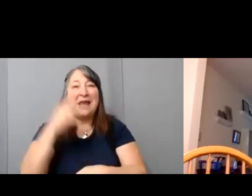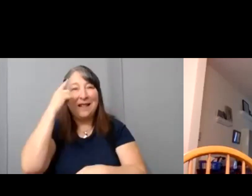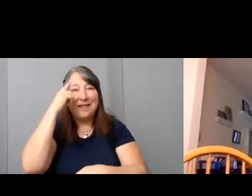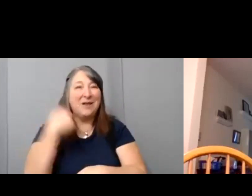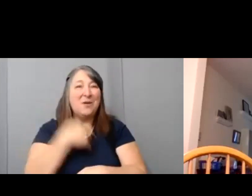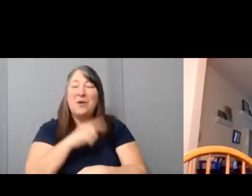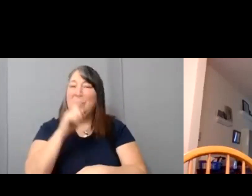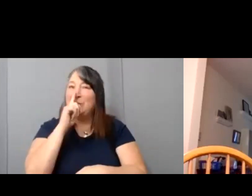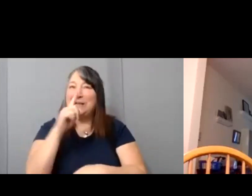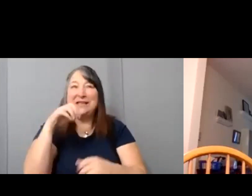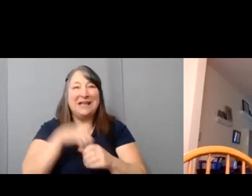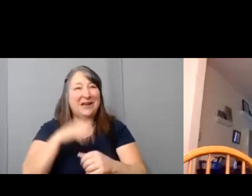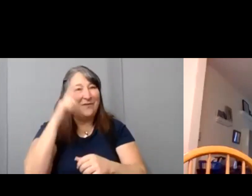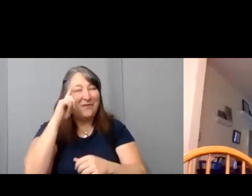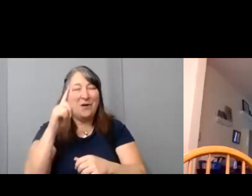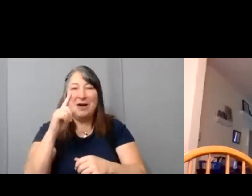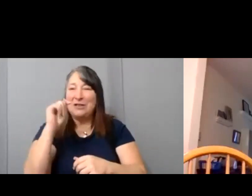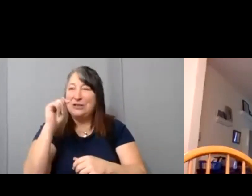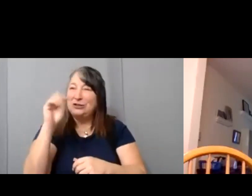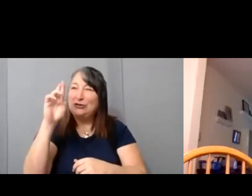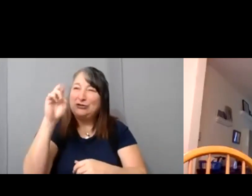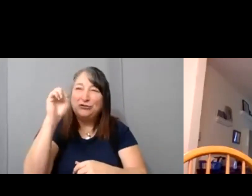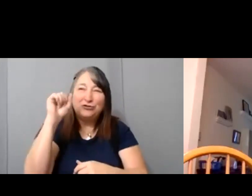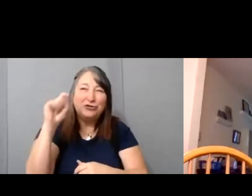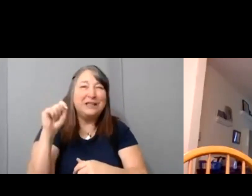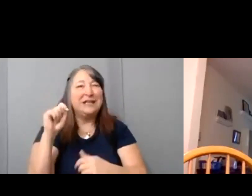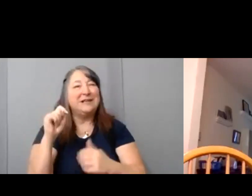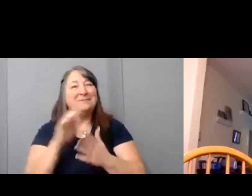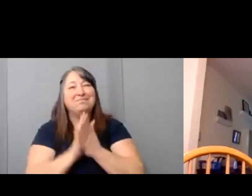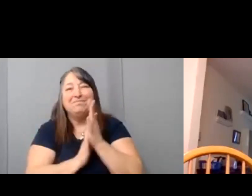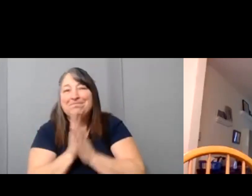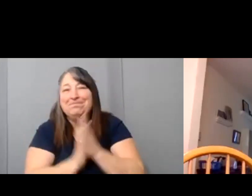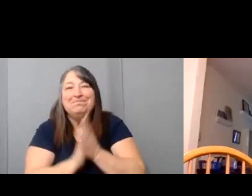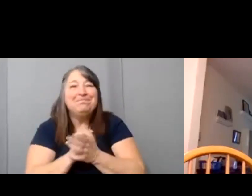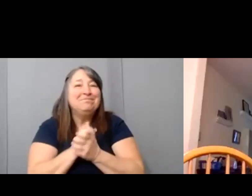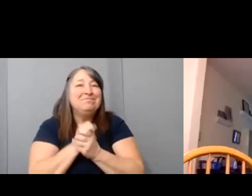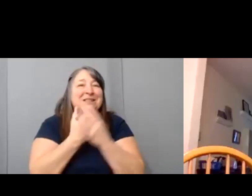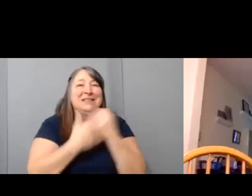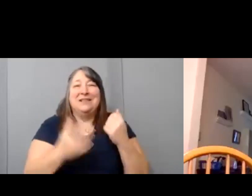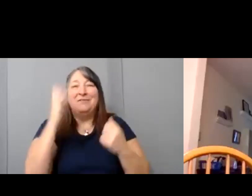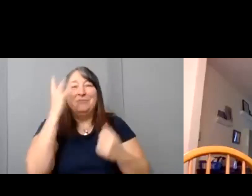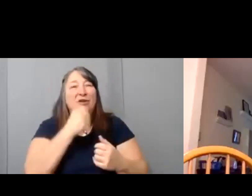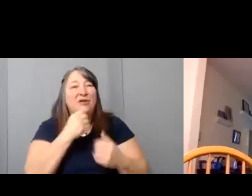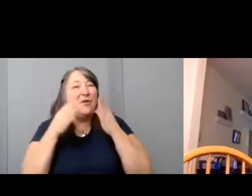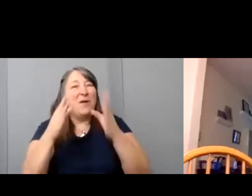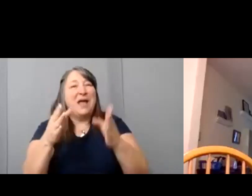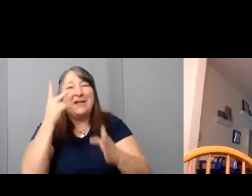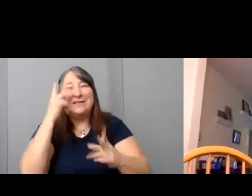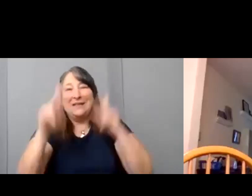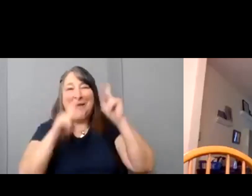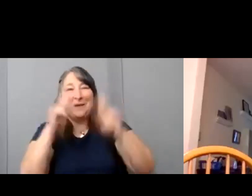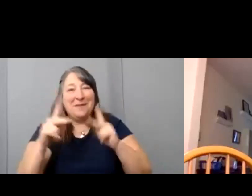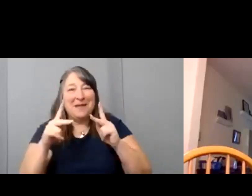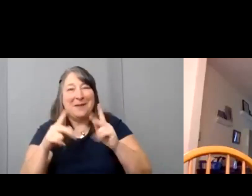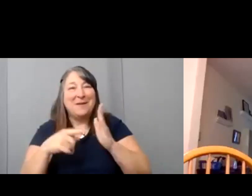of beautiful art and a beautiful way of seeing people manifesting and accomplishing their dreams.